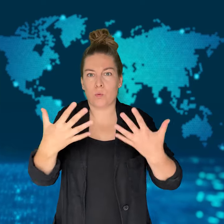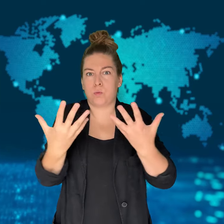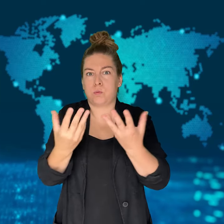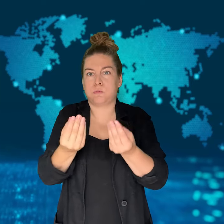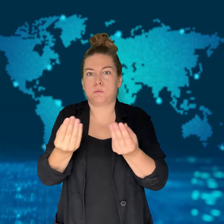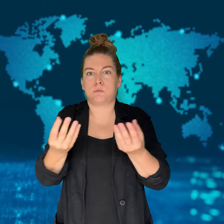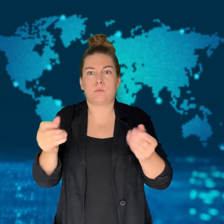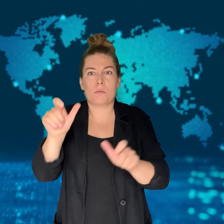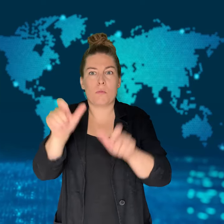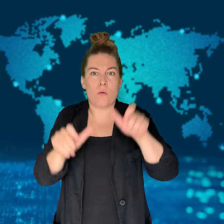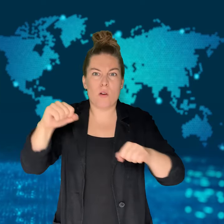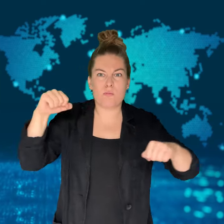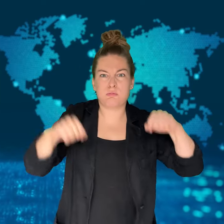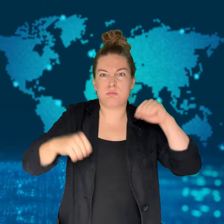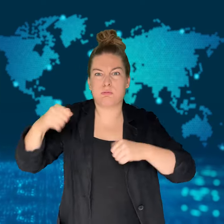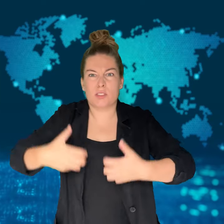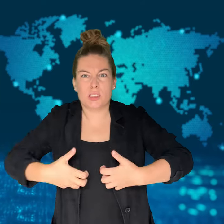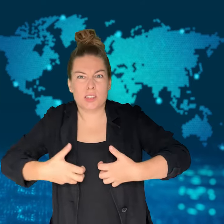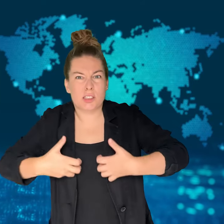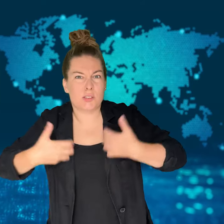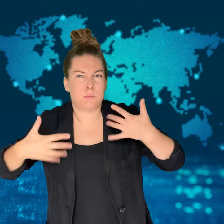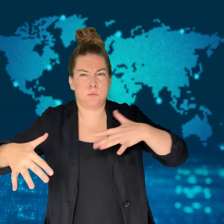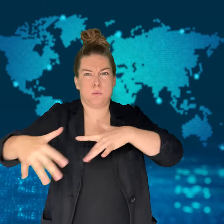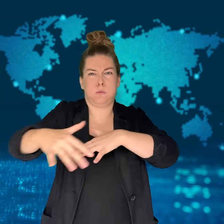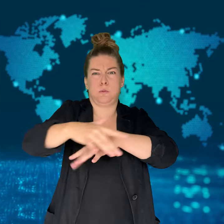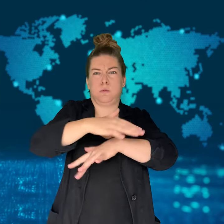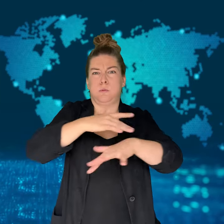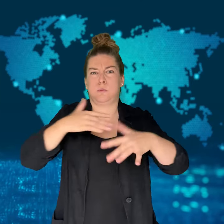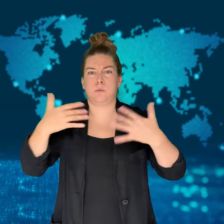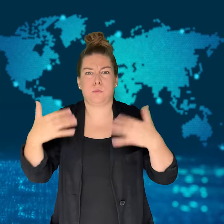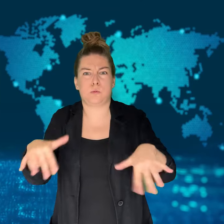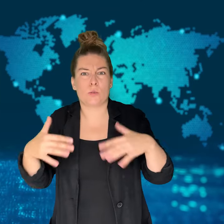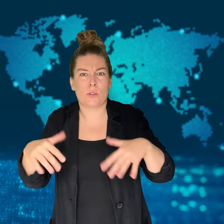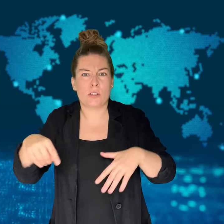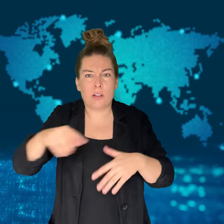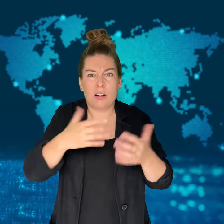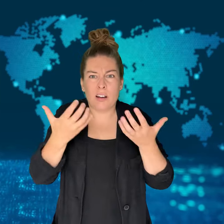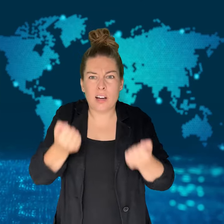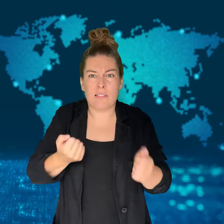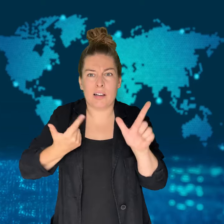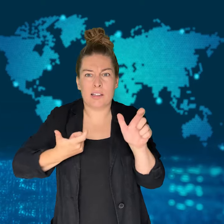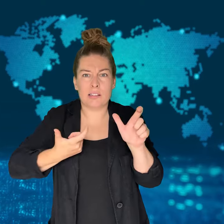There was more violence in the West Bank as a wave of